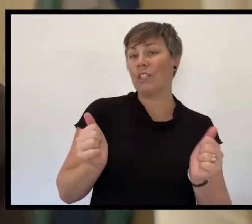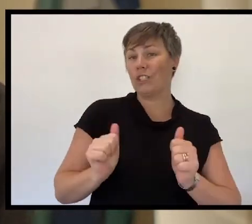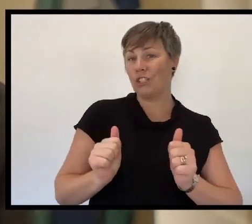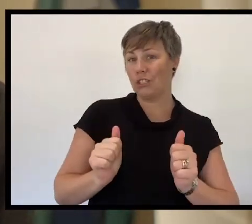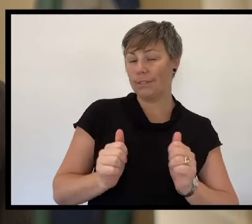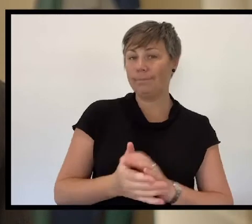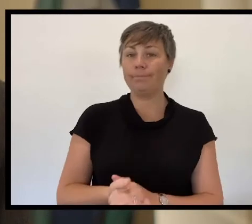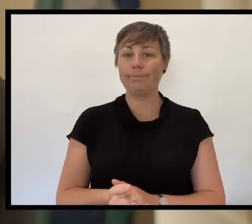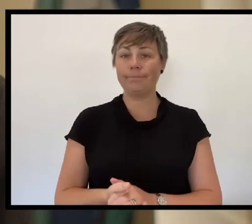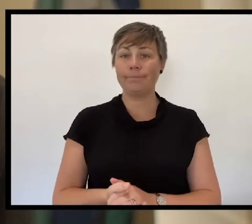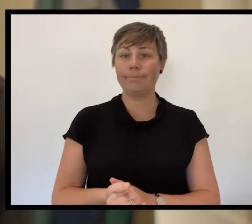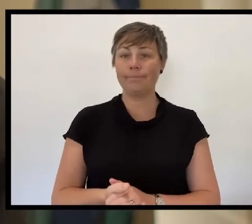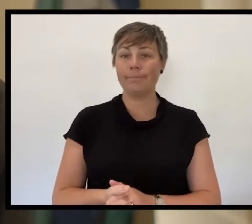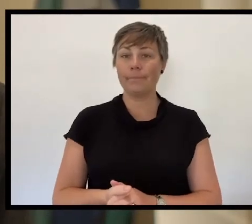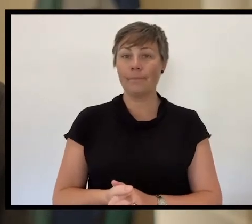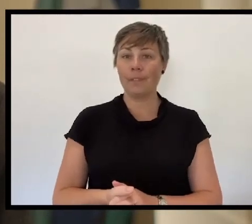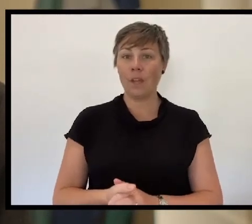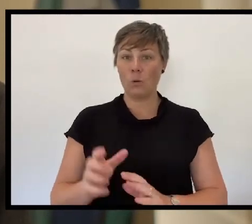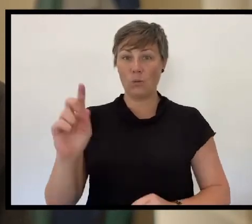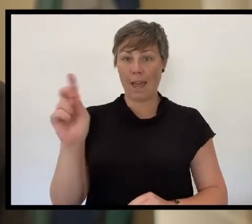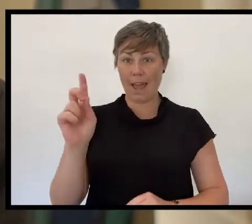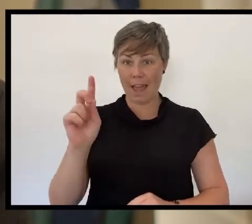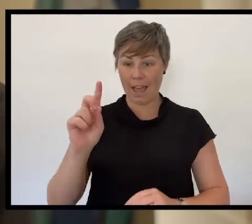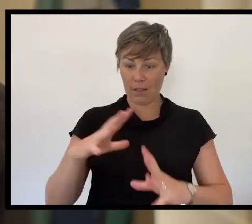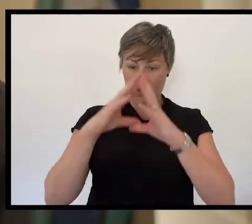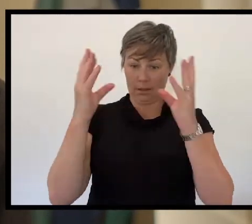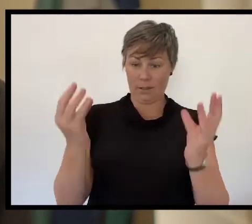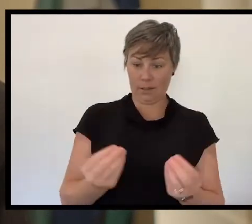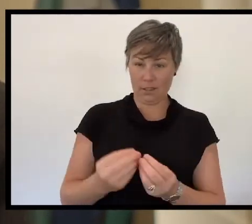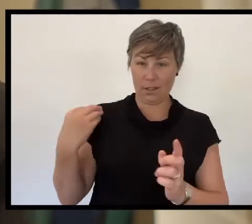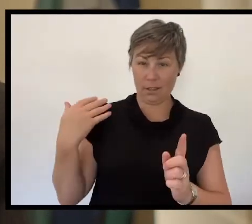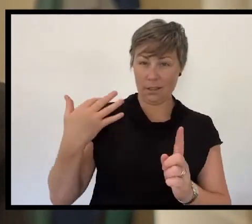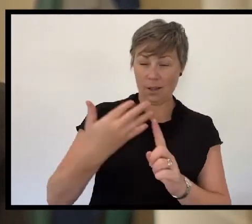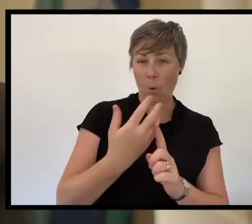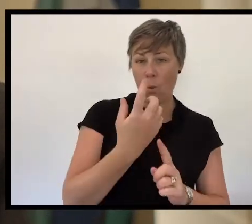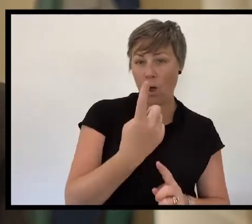Today, for the 101st time since the end of the First World War,